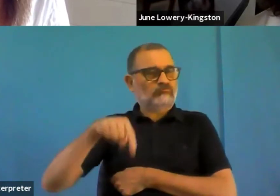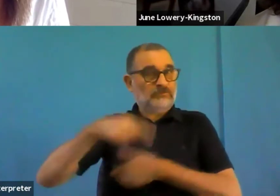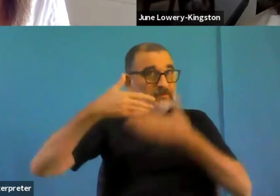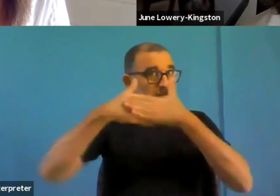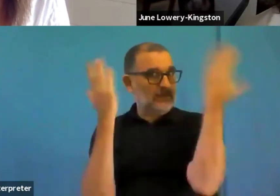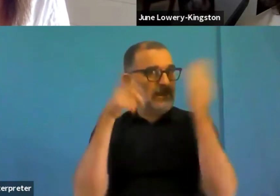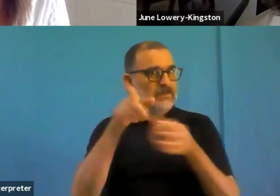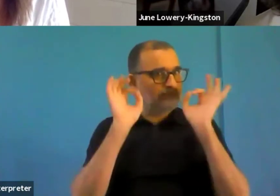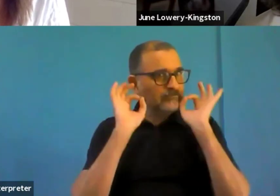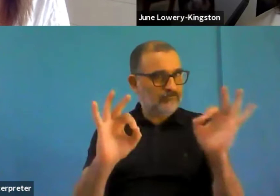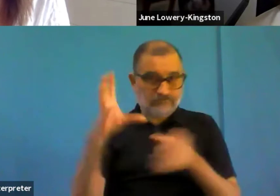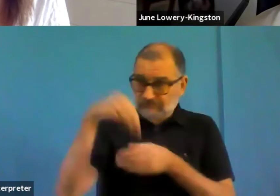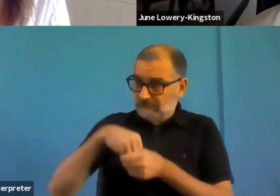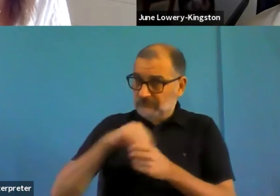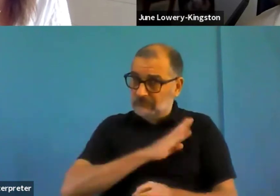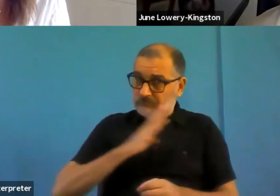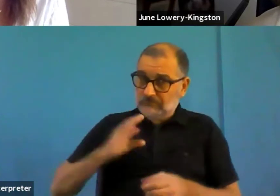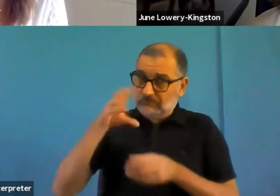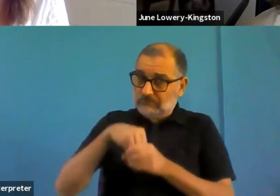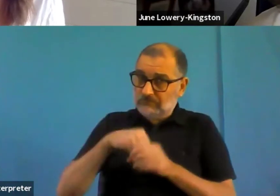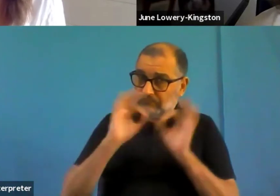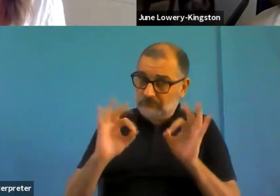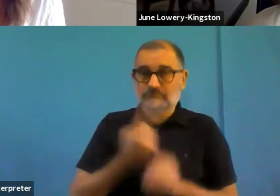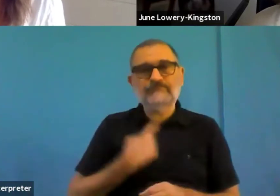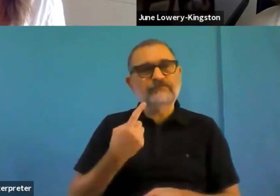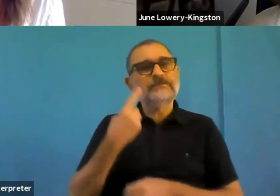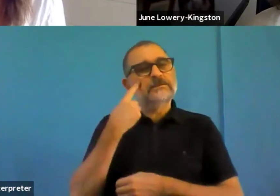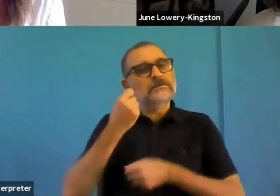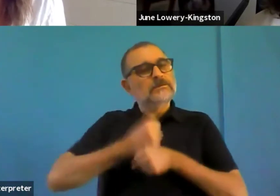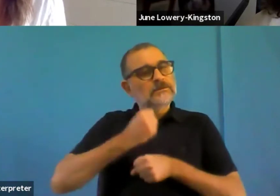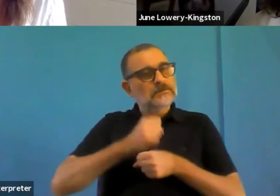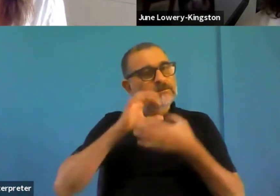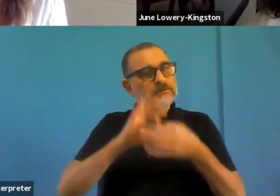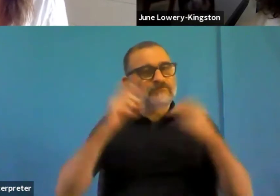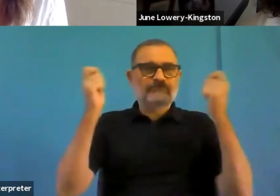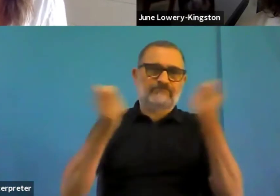In 2016, so you know, getting on six years ago, five years ago, which is light years